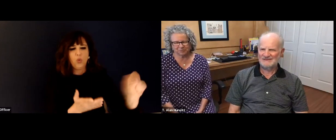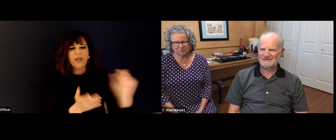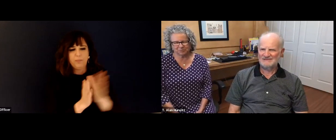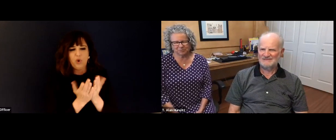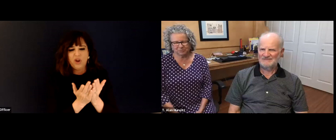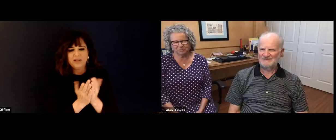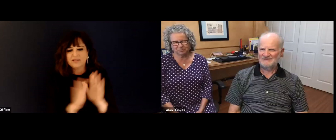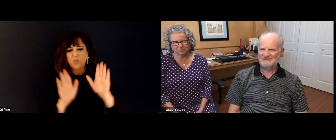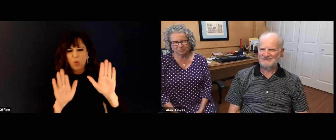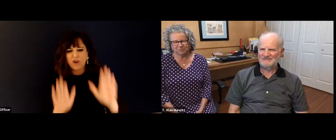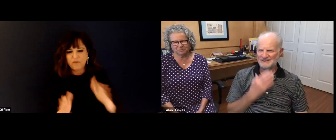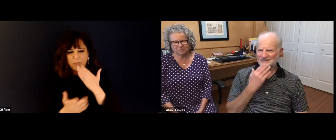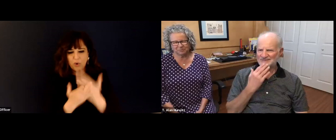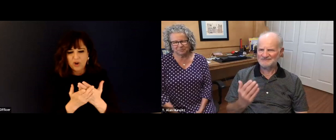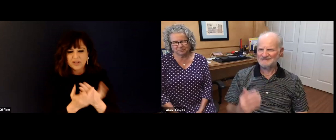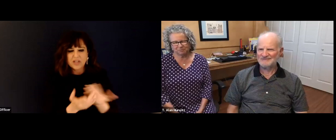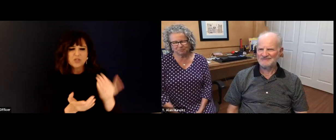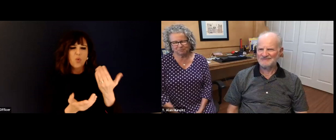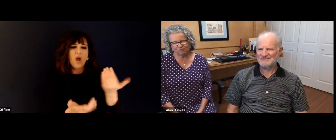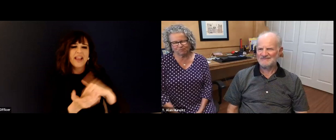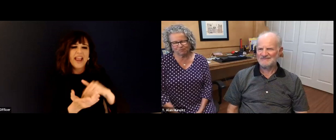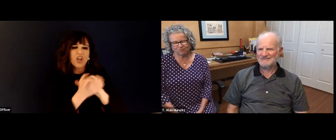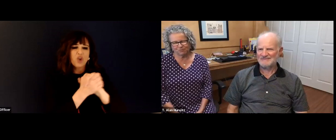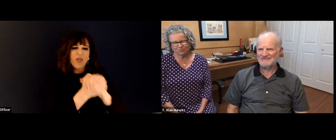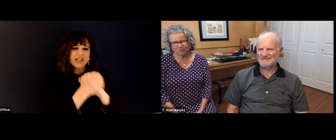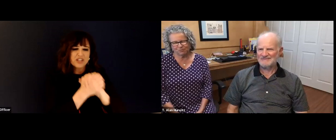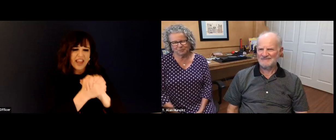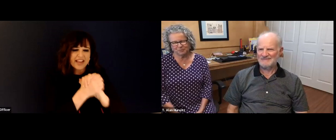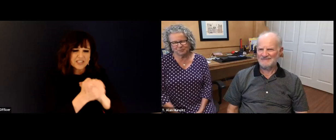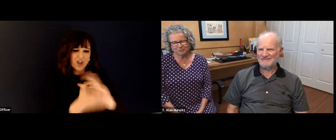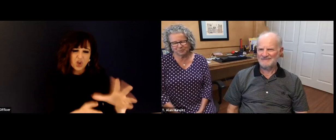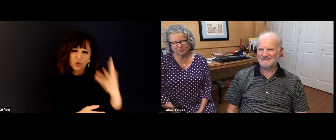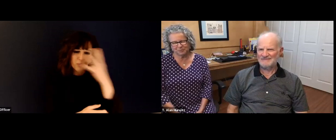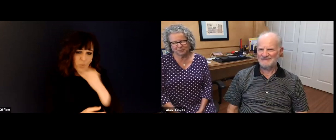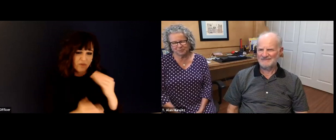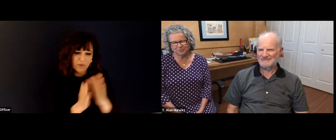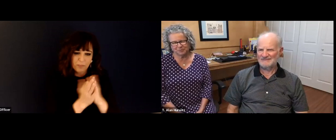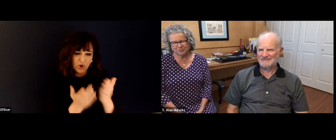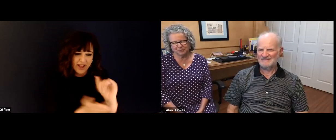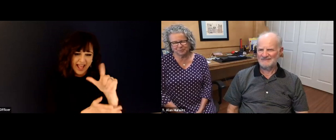with a you know a glass of wine or coffee or tea. It's well